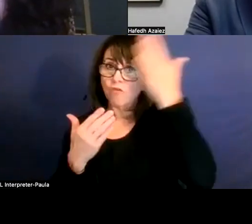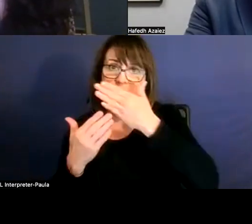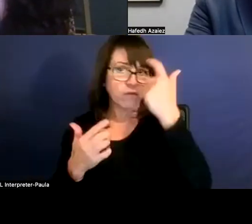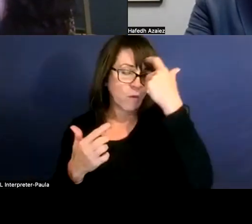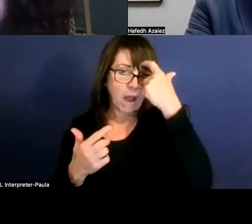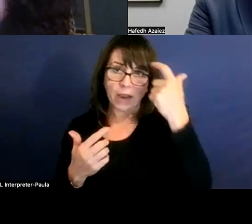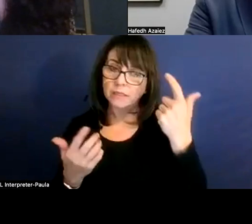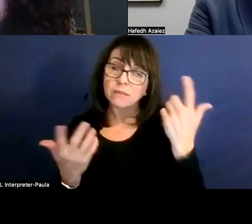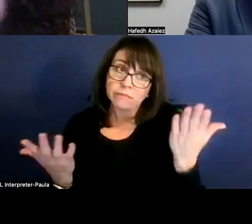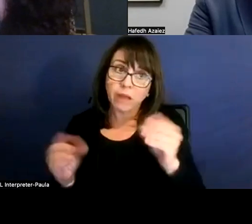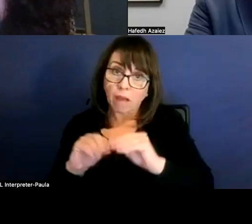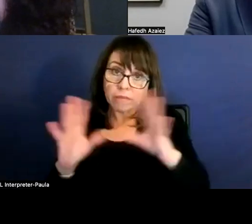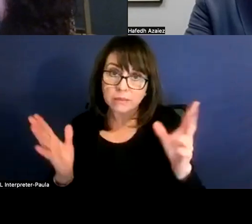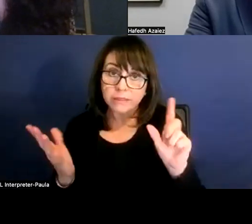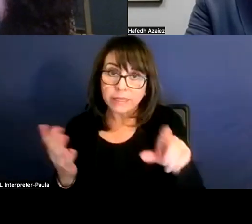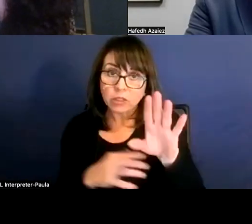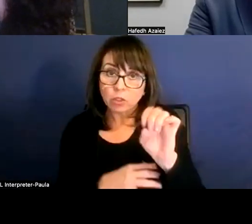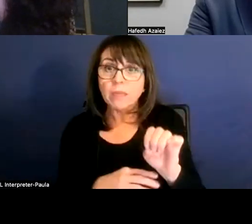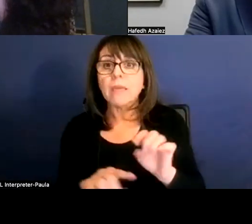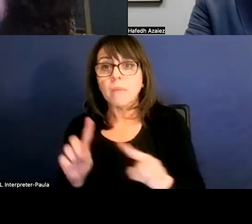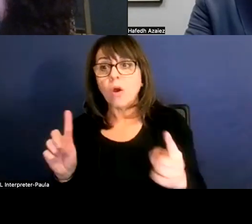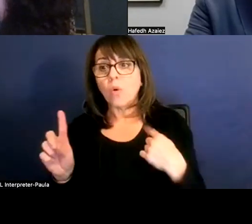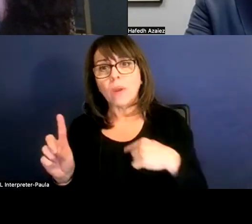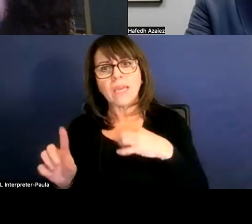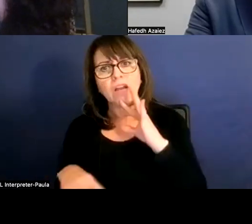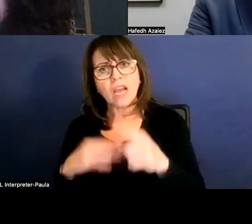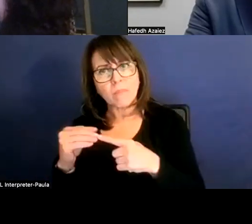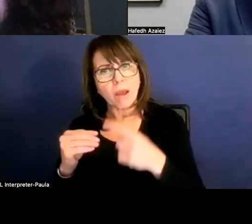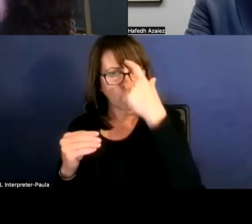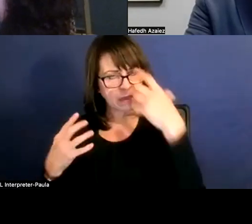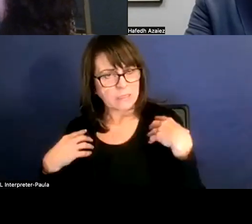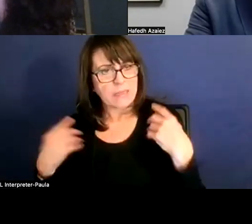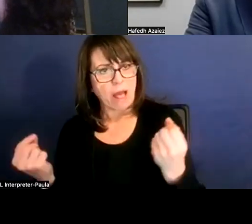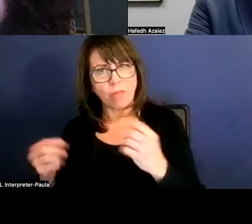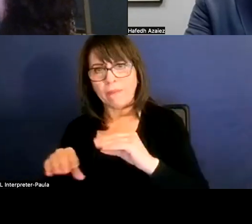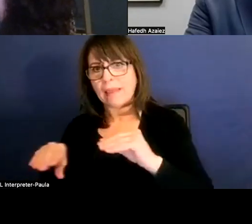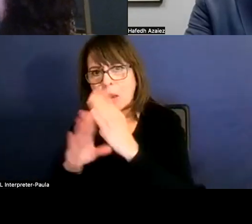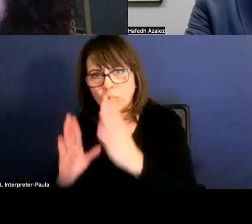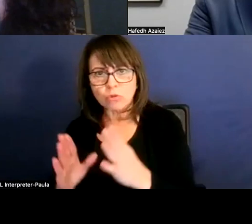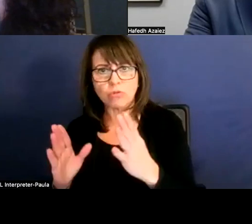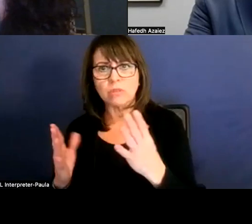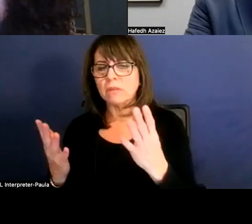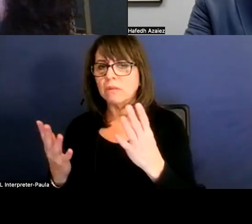I can tell you that kind of like what we talk about, our mental health and our social worker and counselors, et cetera. I mean, we're gonna keep investing